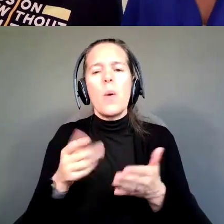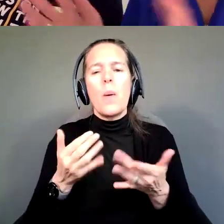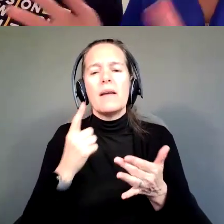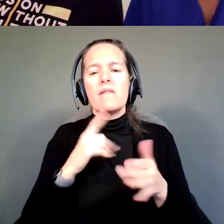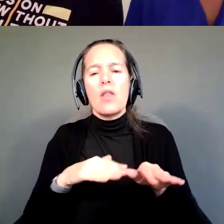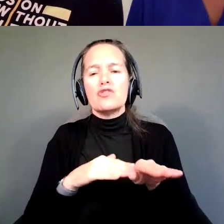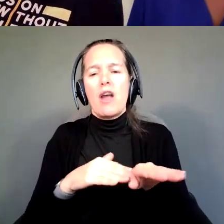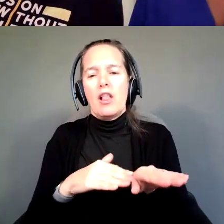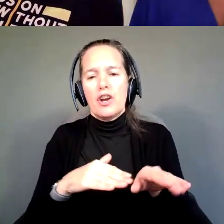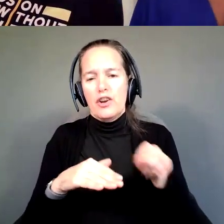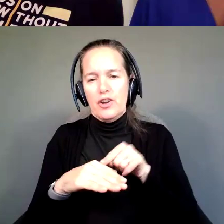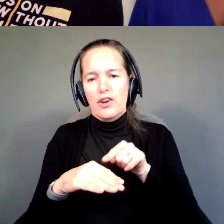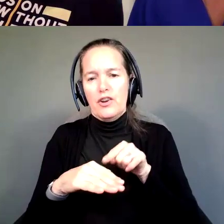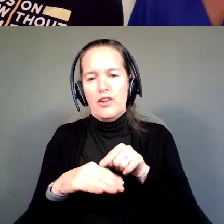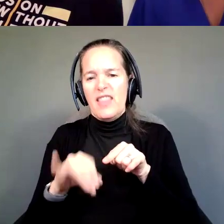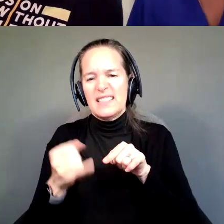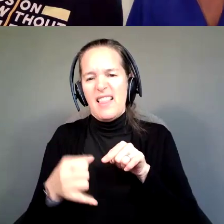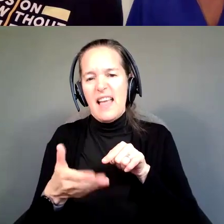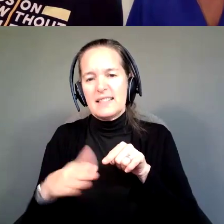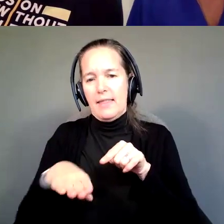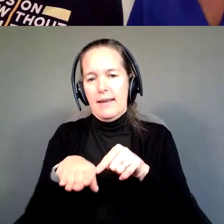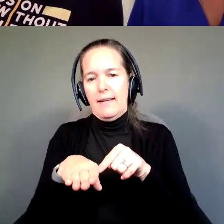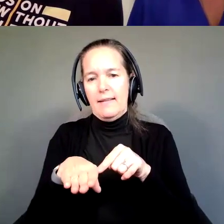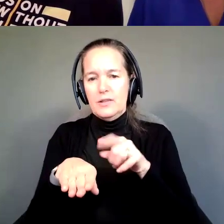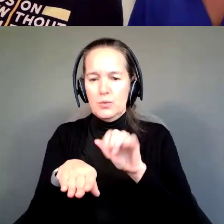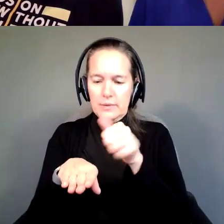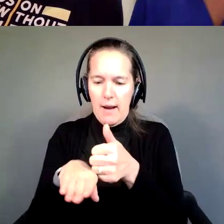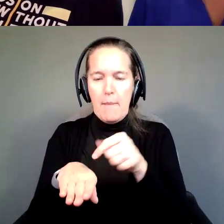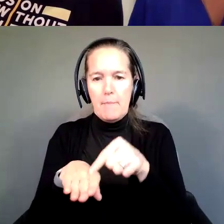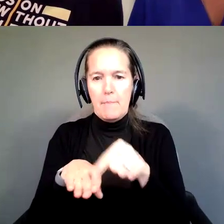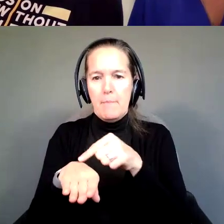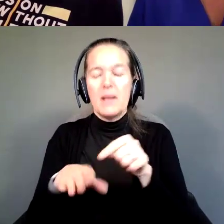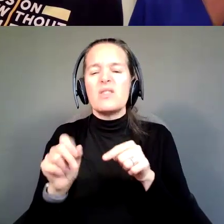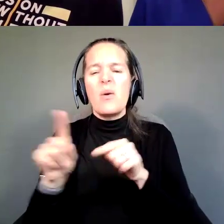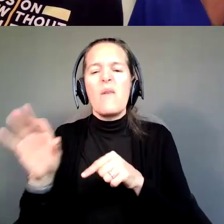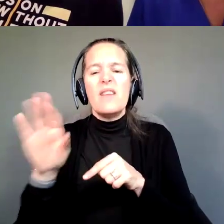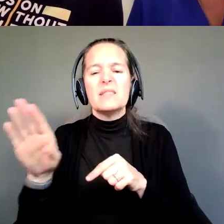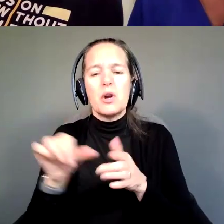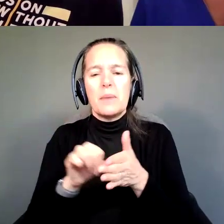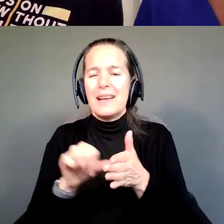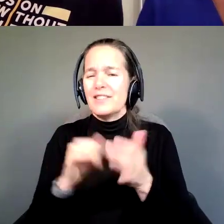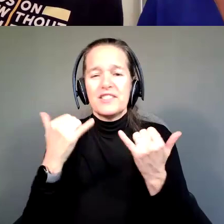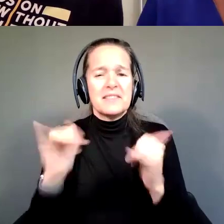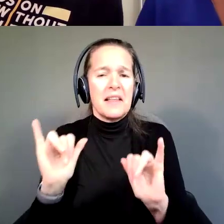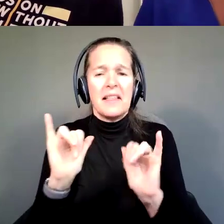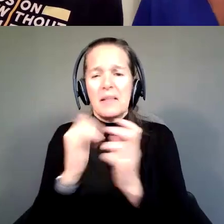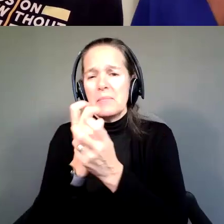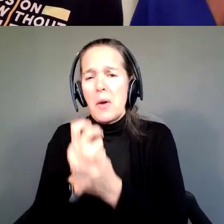That's the last stage. And just go to our Facebook page. As Ciara mentioned earlier, it's still very skeletal. It is very new.